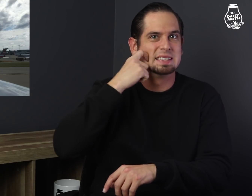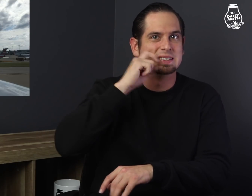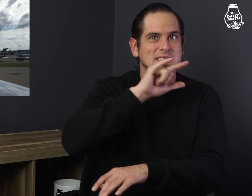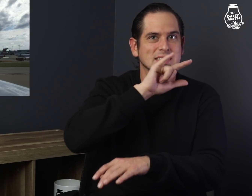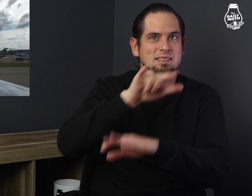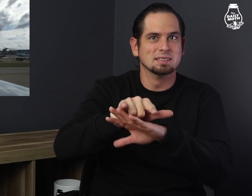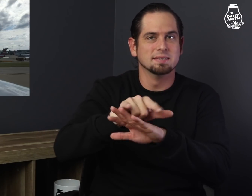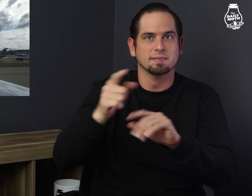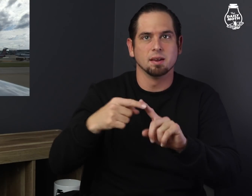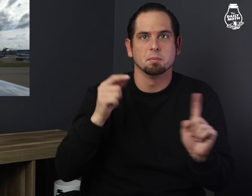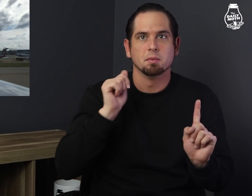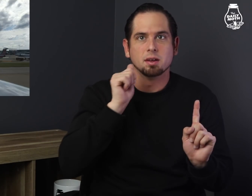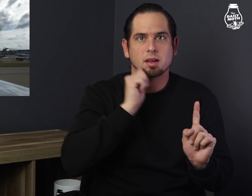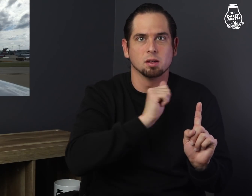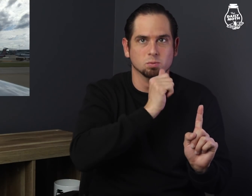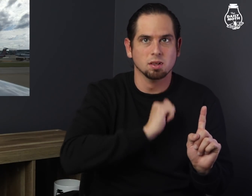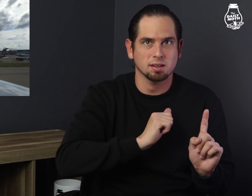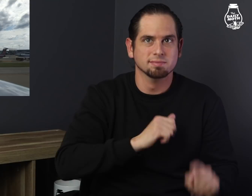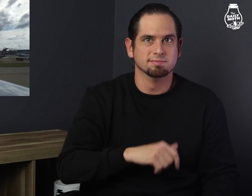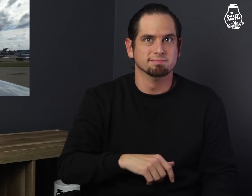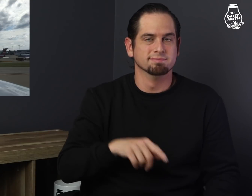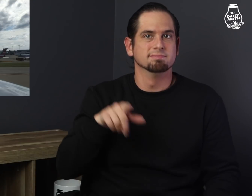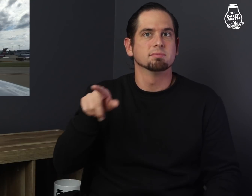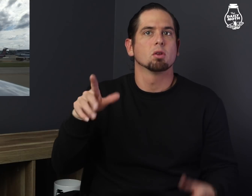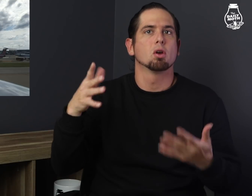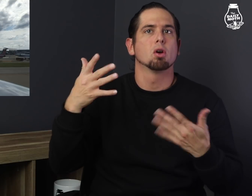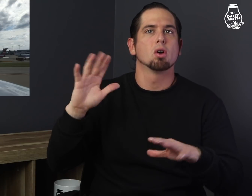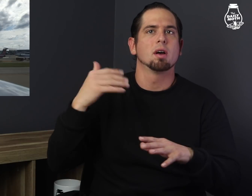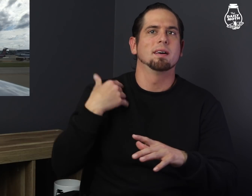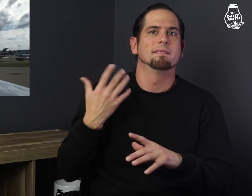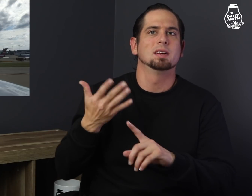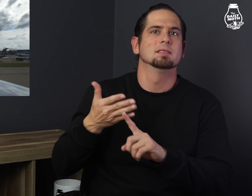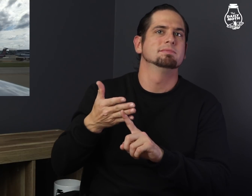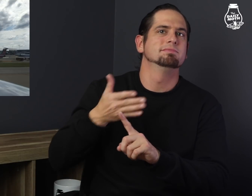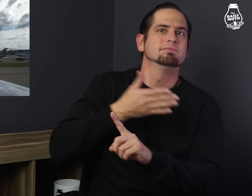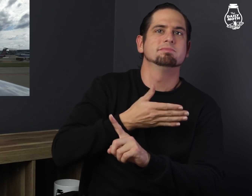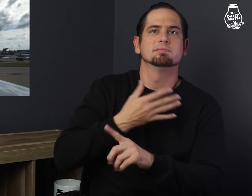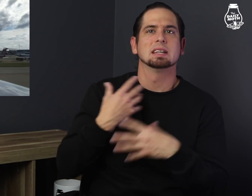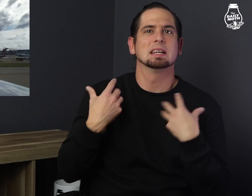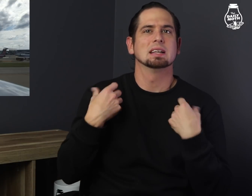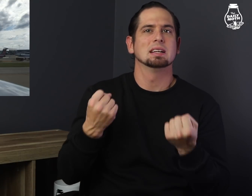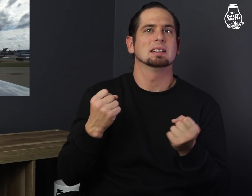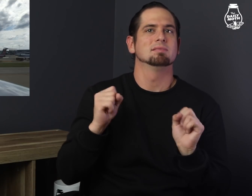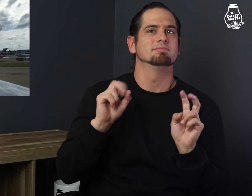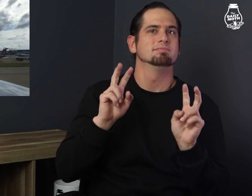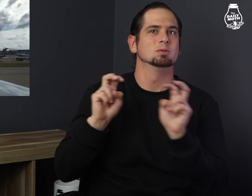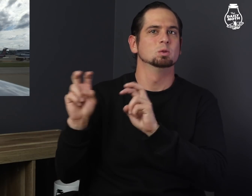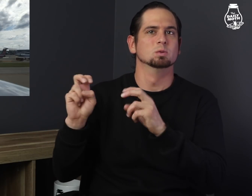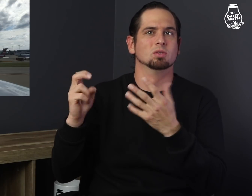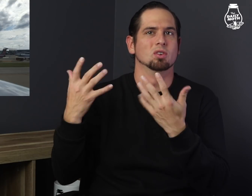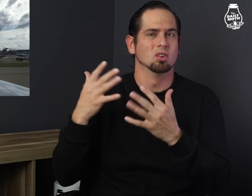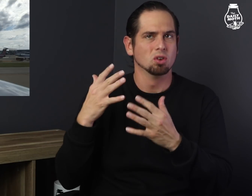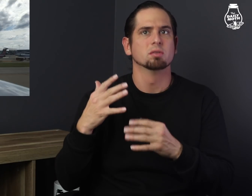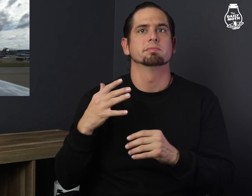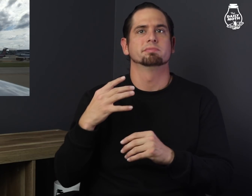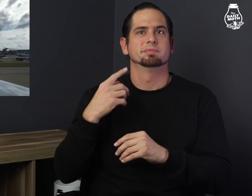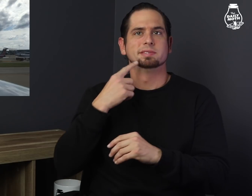that had arrived from Arizona. She had underlying health conditions and